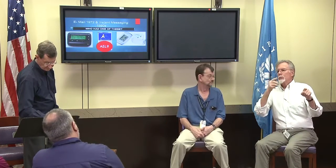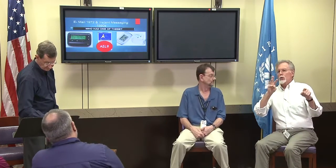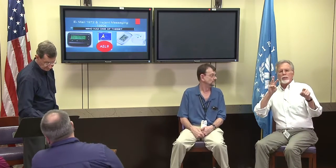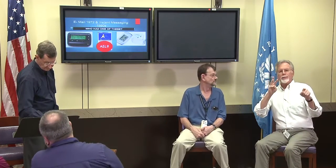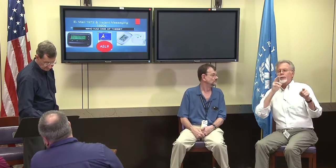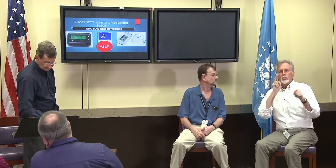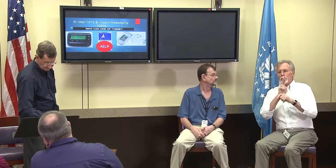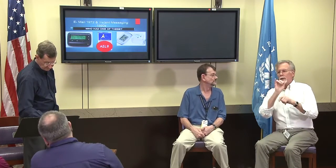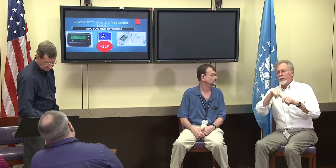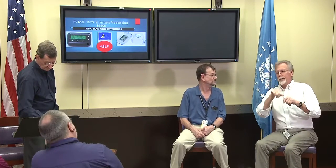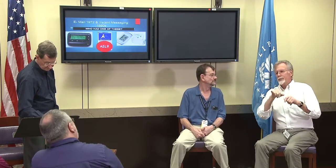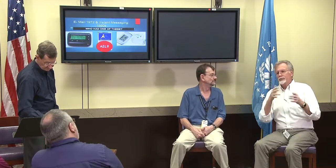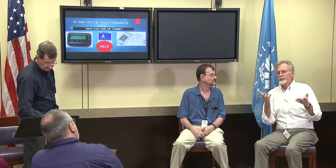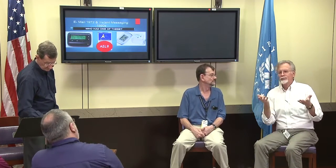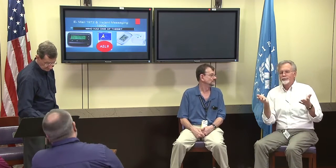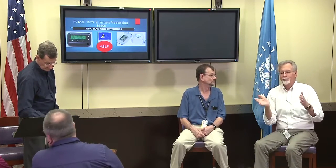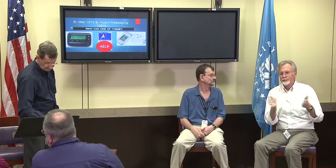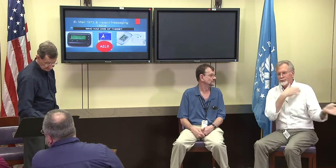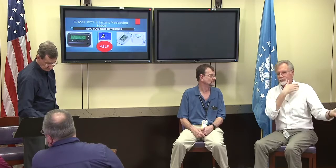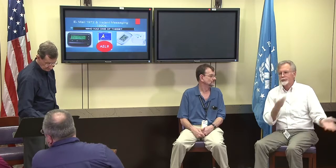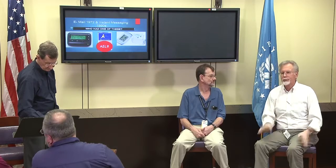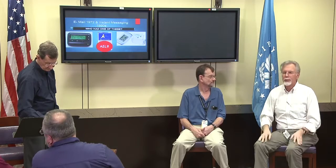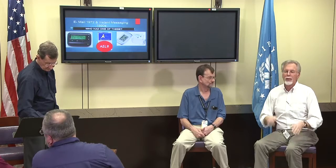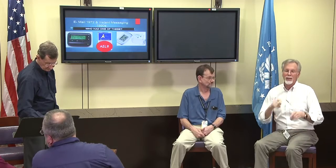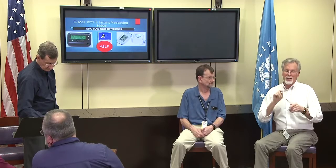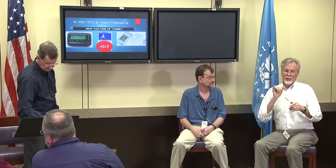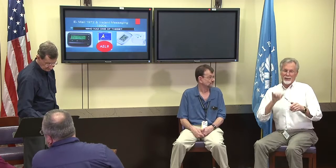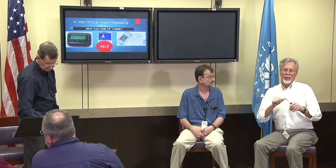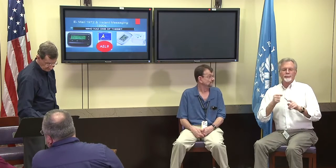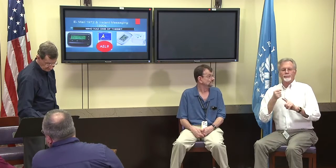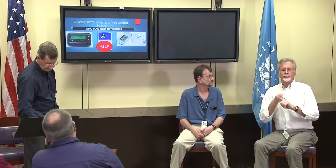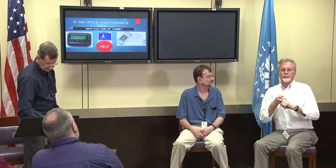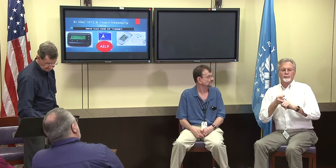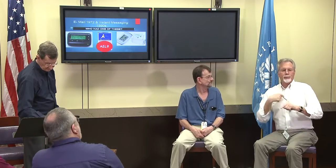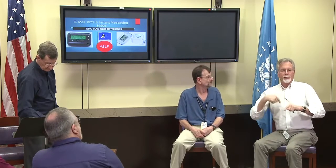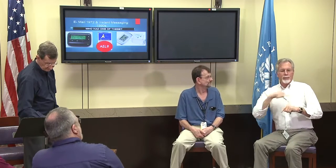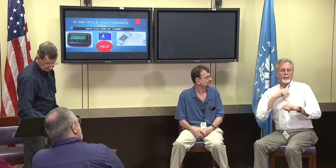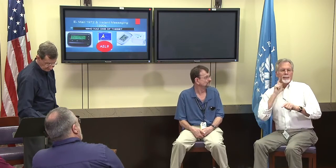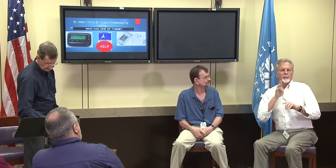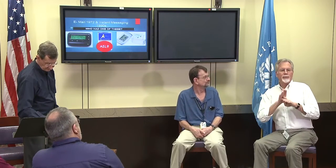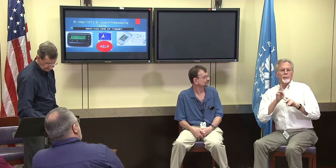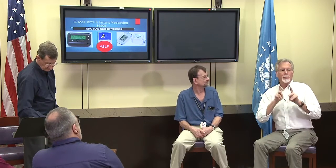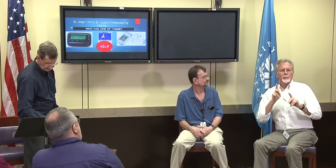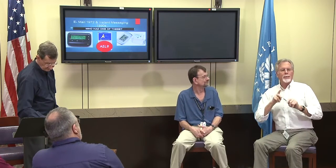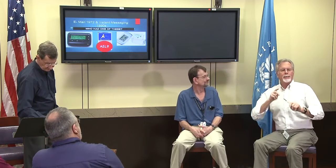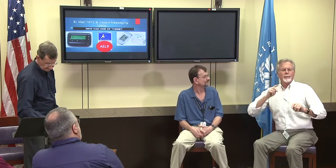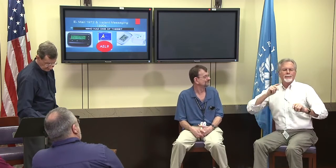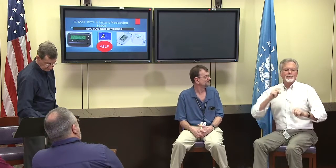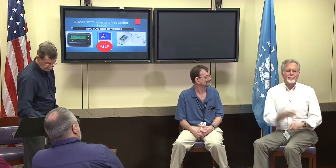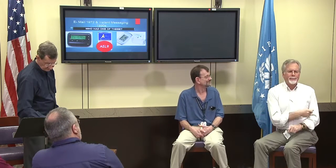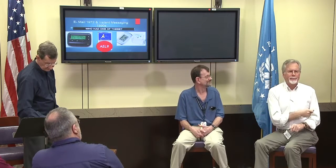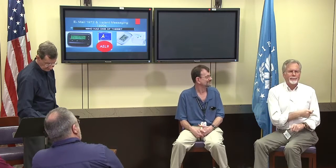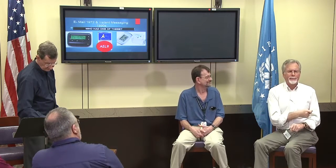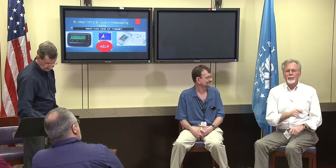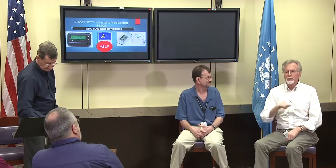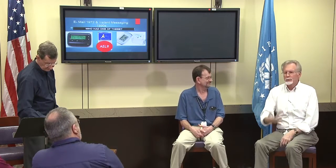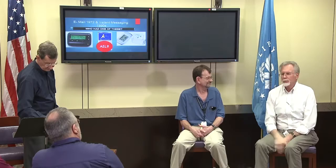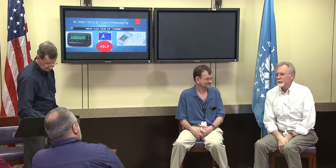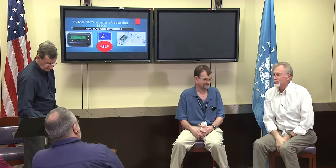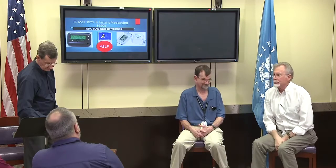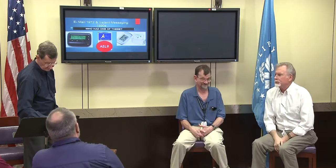Now we have, the group was there's a messenger replacement so a lot